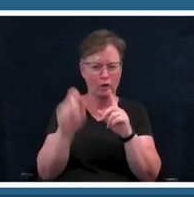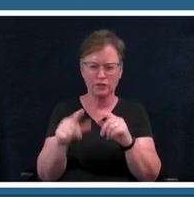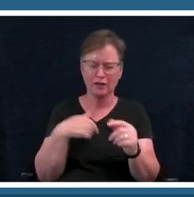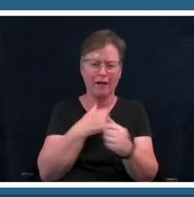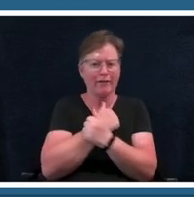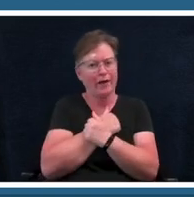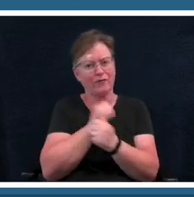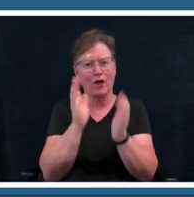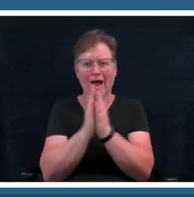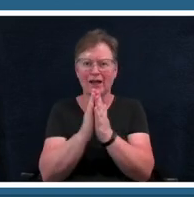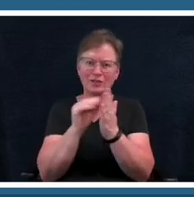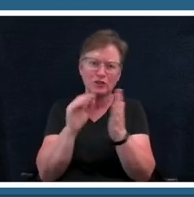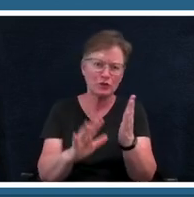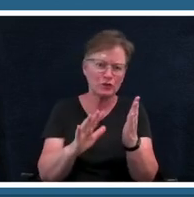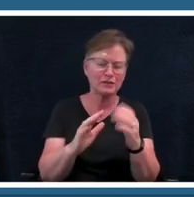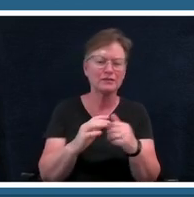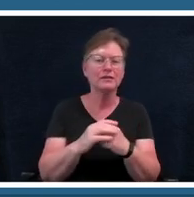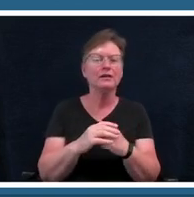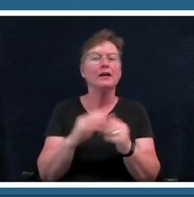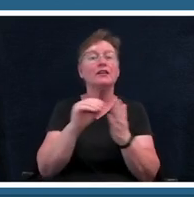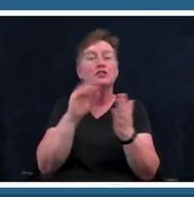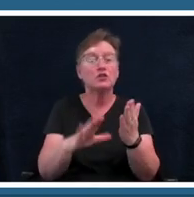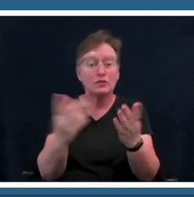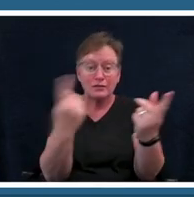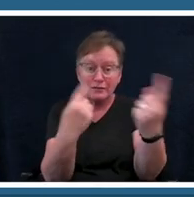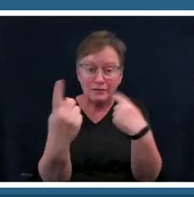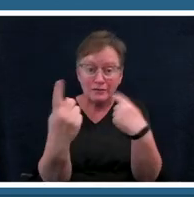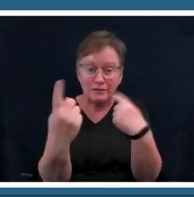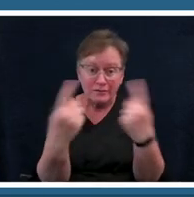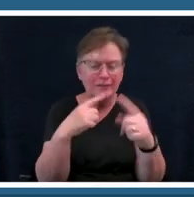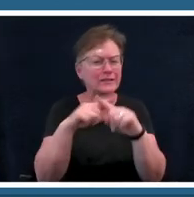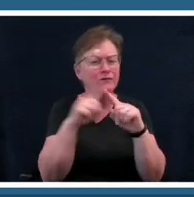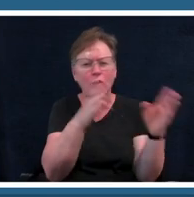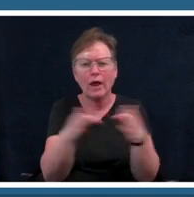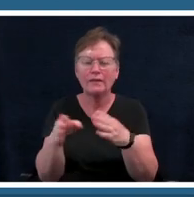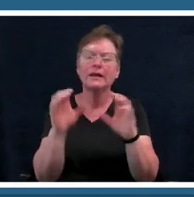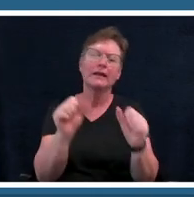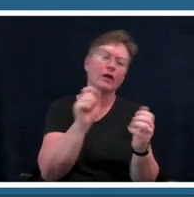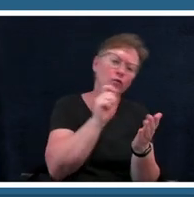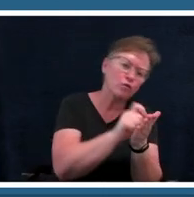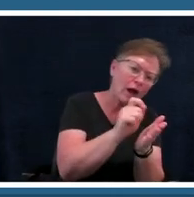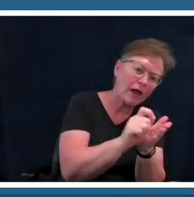them to give me their feedback in multiple ways so you can write down